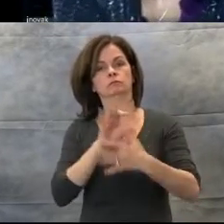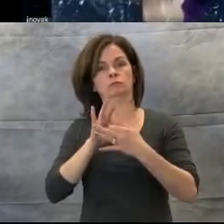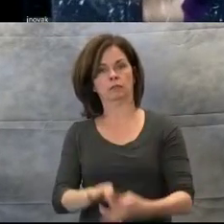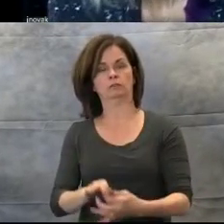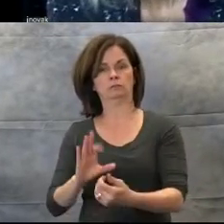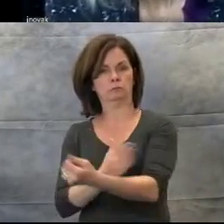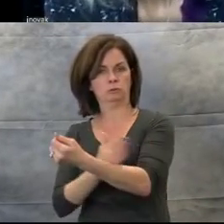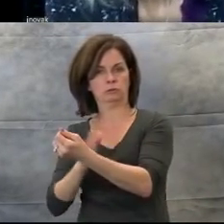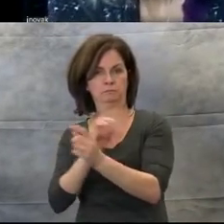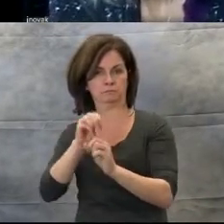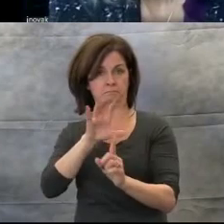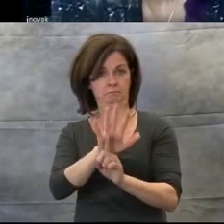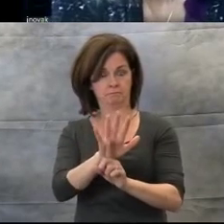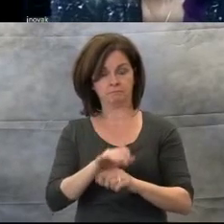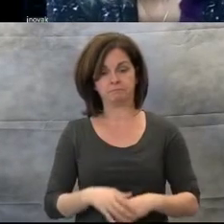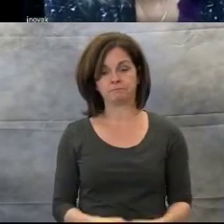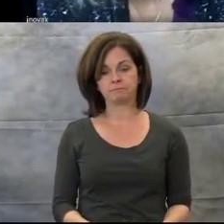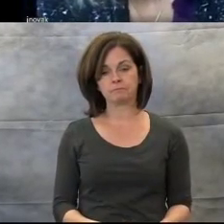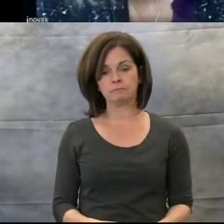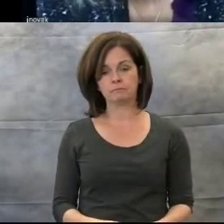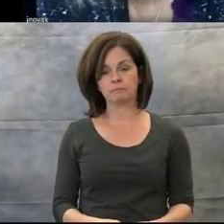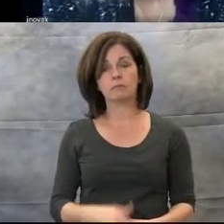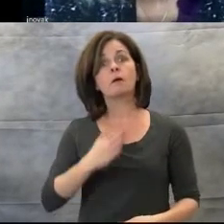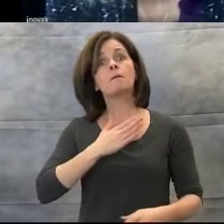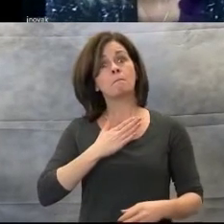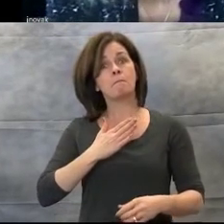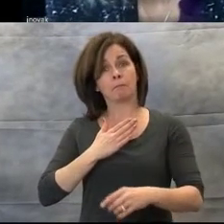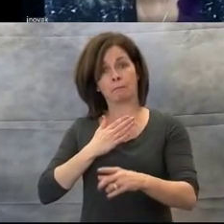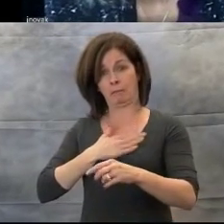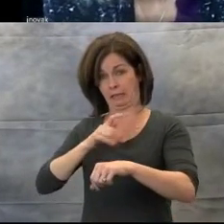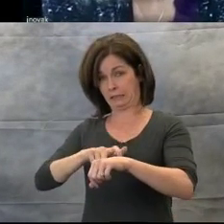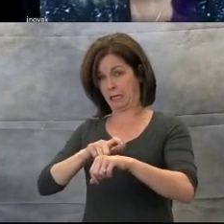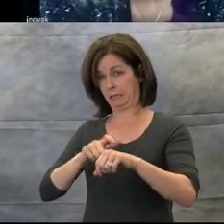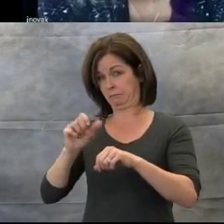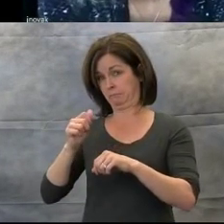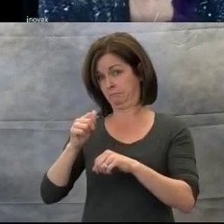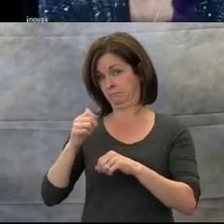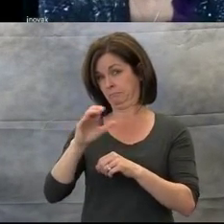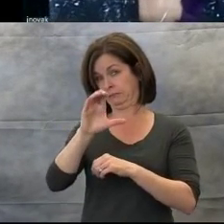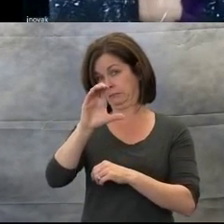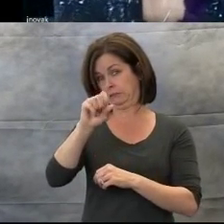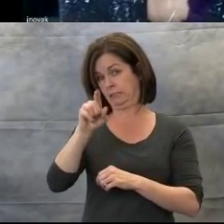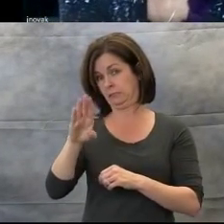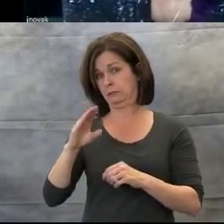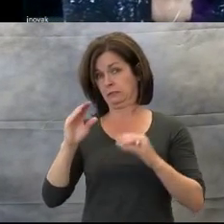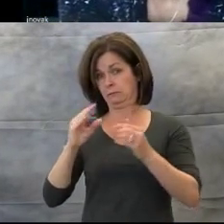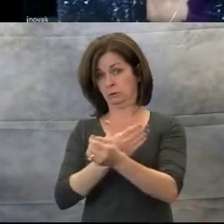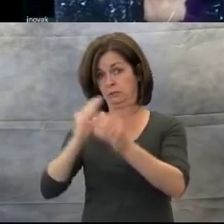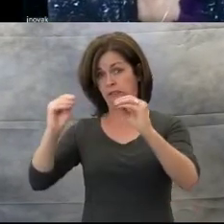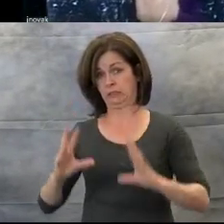During my time as the music teacher at the Colorado School for the Deaf and the Blind, a lot of people would ask me,